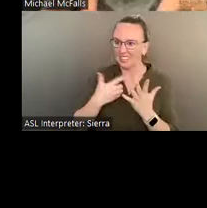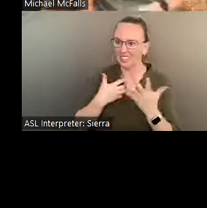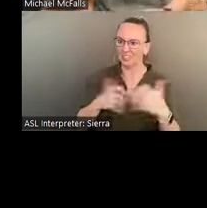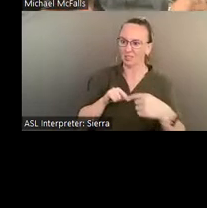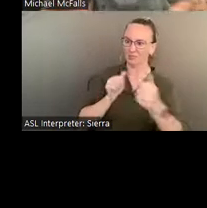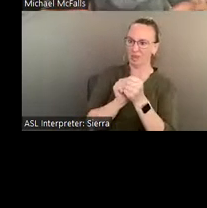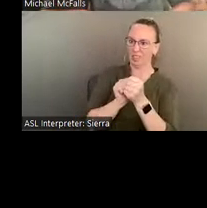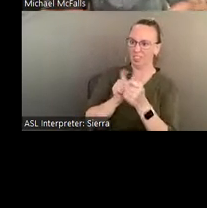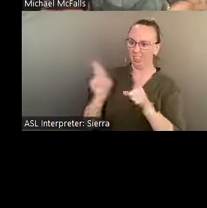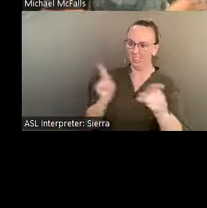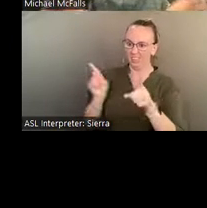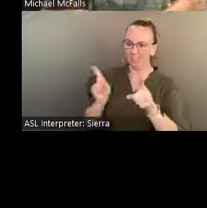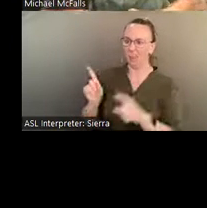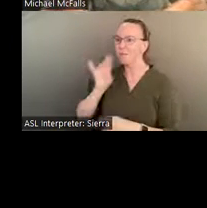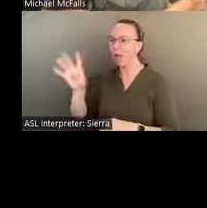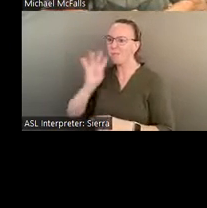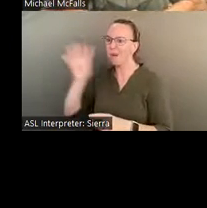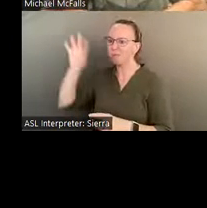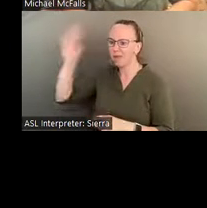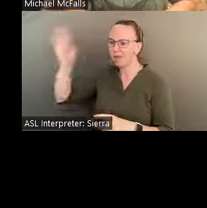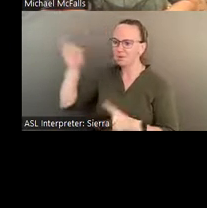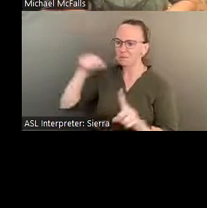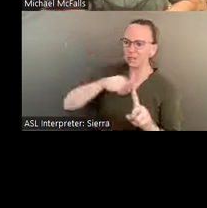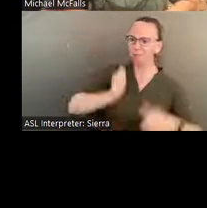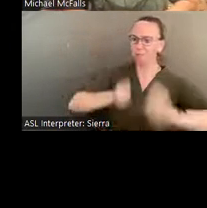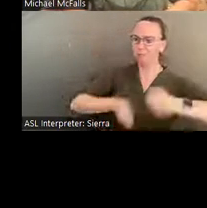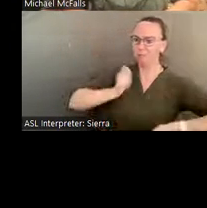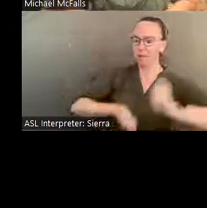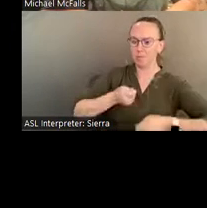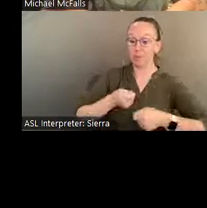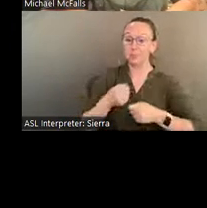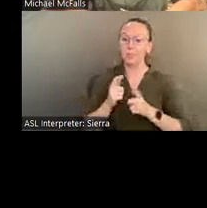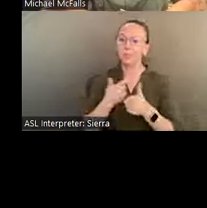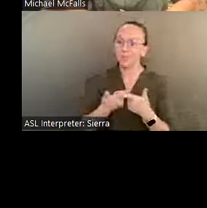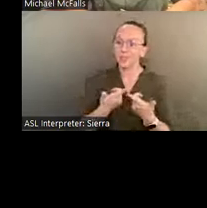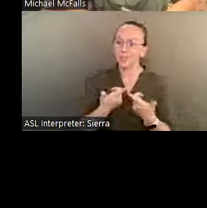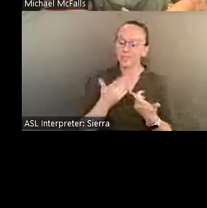But the thing about this is, Eddie talks about this, and he later laments and says, "Nothing